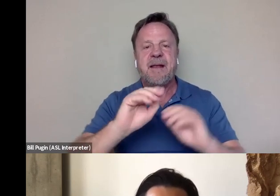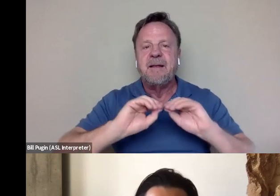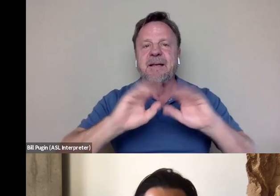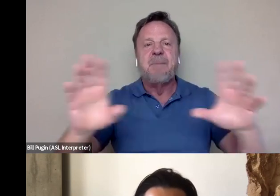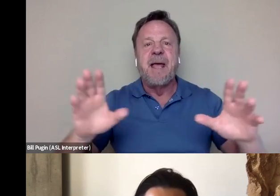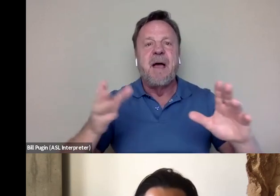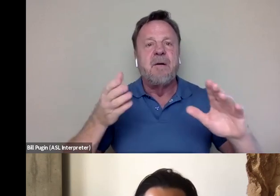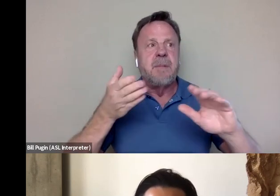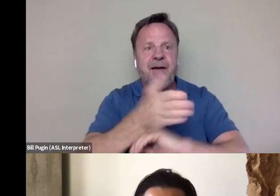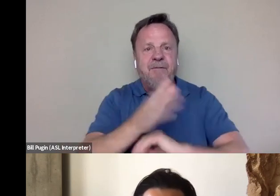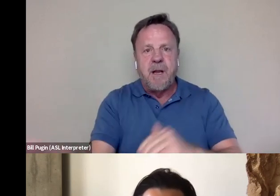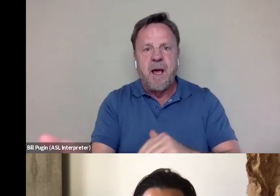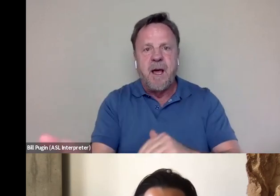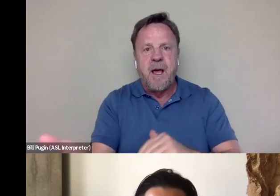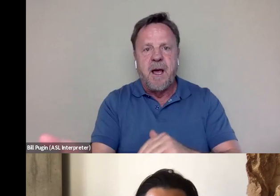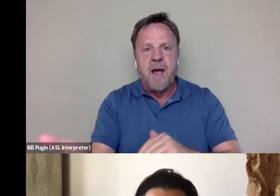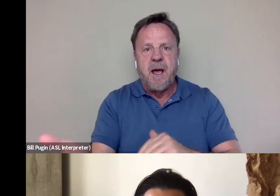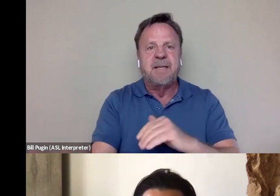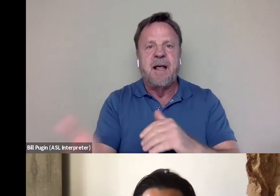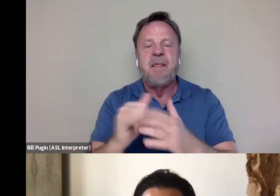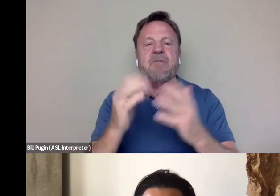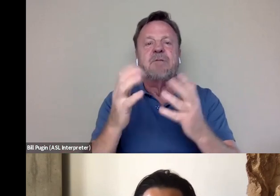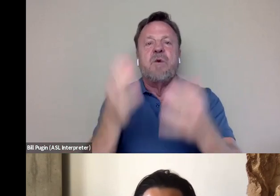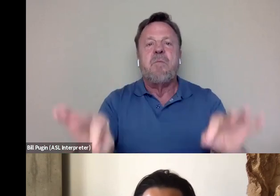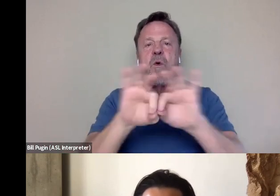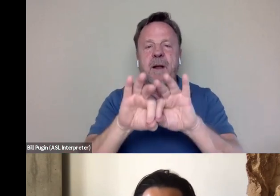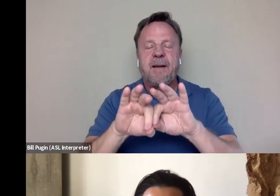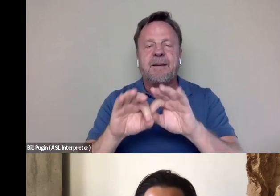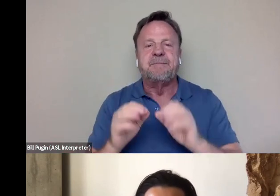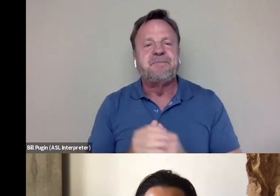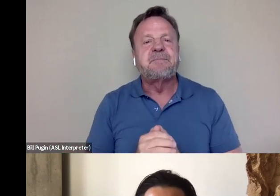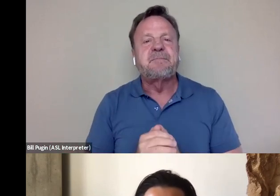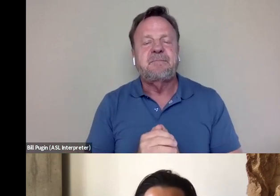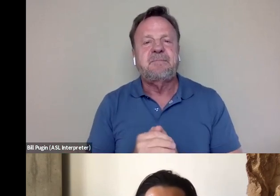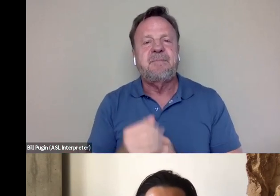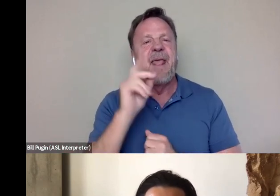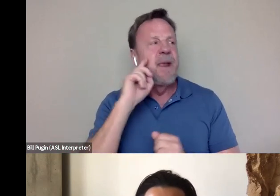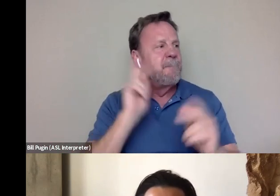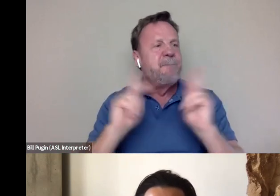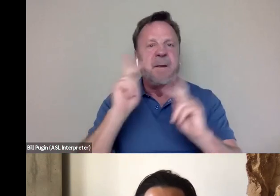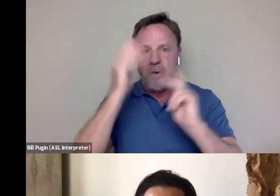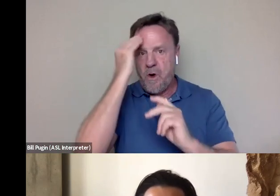right after his sudden death, that was so important. For the most part, I think people know that Bruce Lee died,